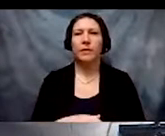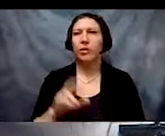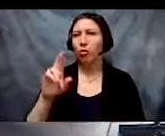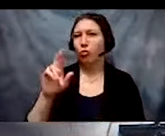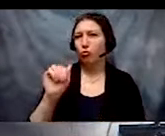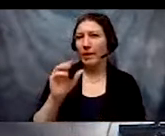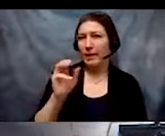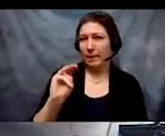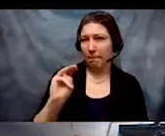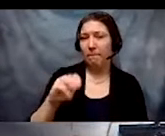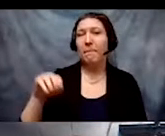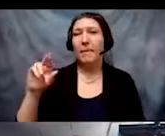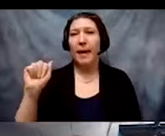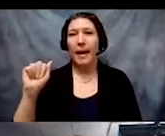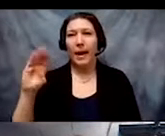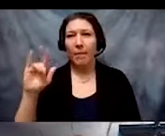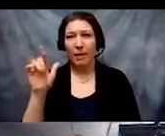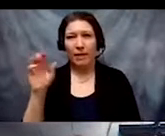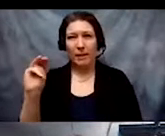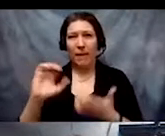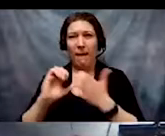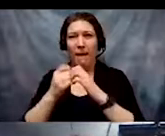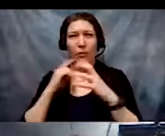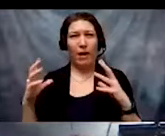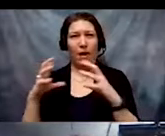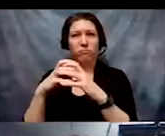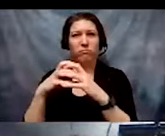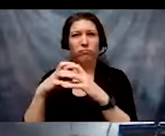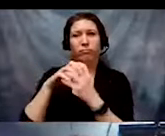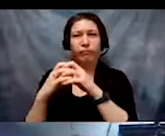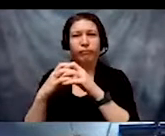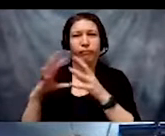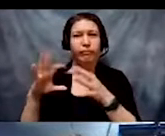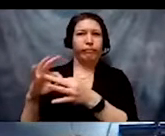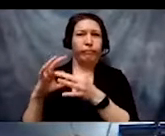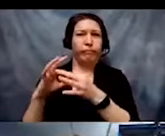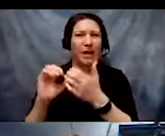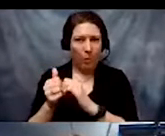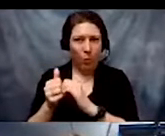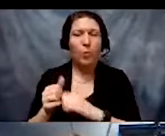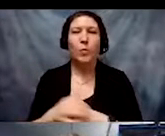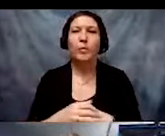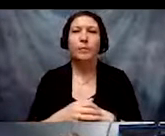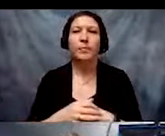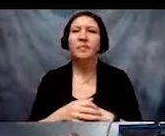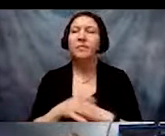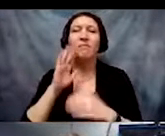and ableism interconnect and intersect and how this affects disabled people of